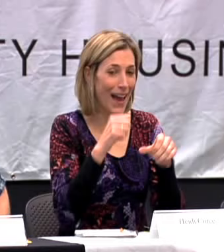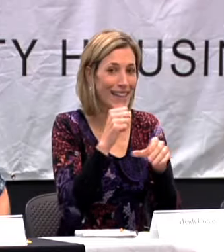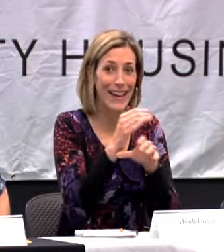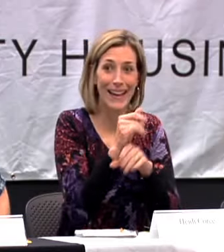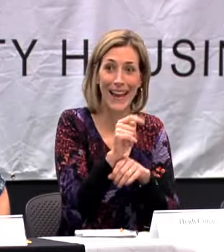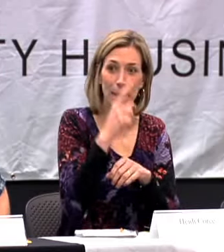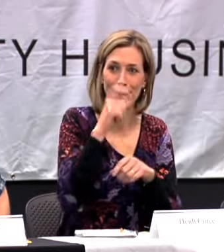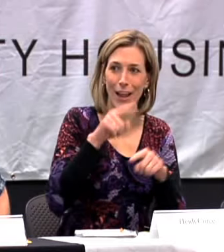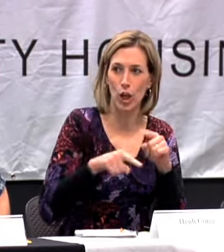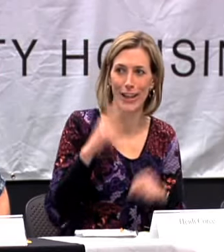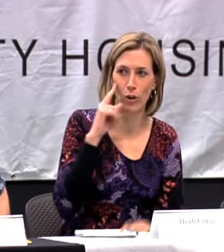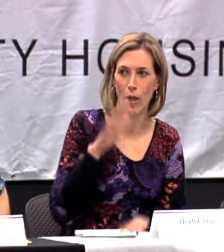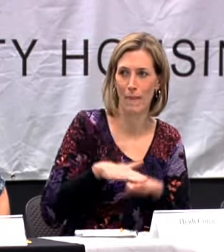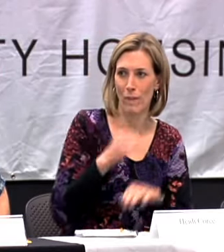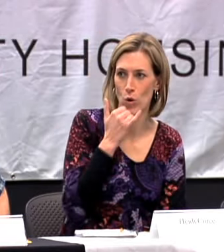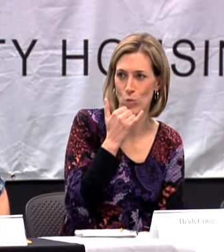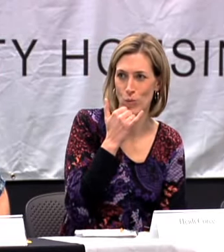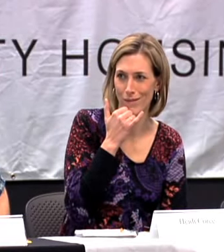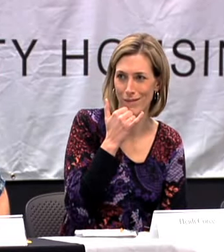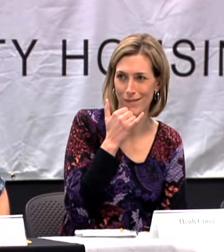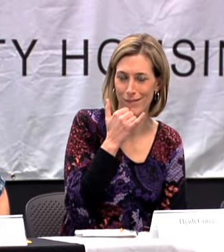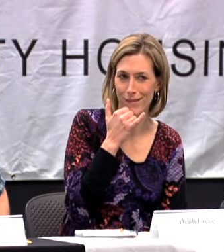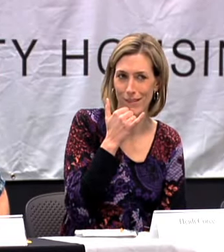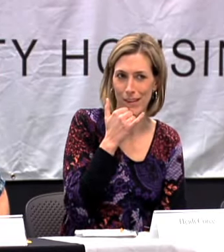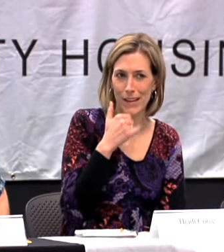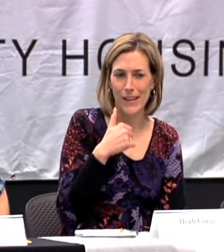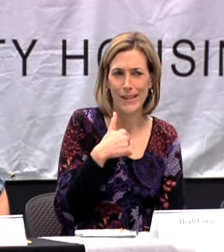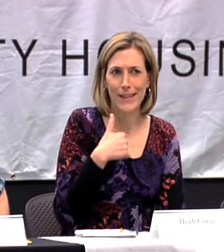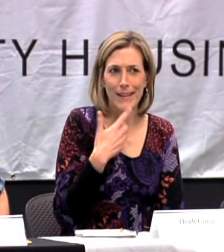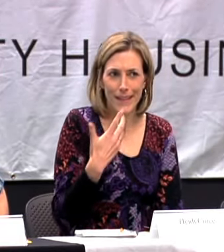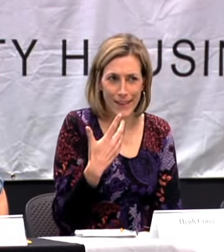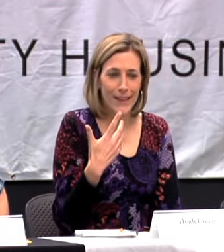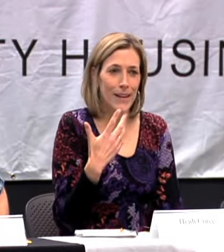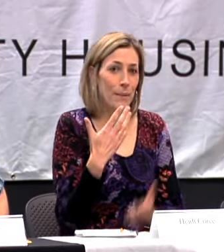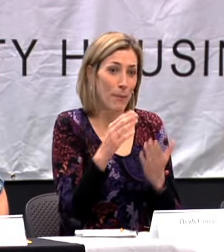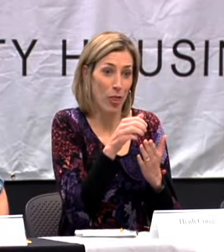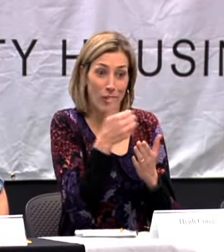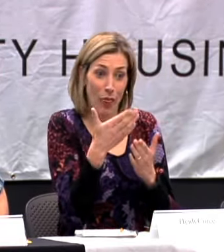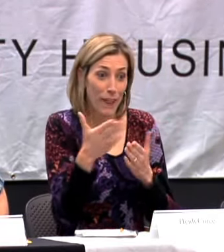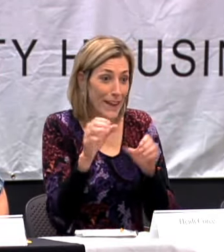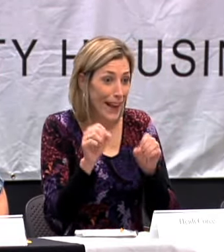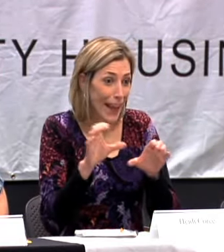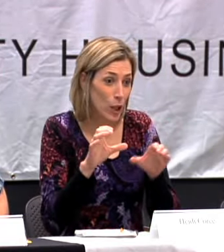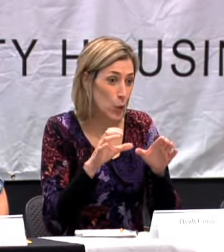I DIDN'T GET IT BECAUSE I COULDN'T HEAR ON THE PHONE. AND MAYBE THERE